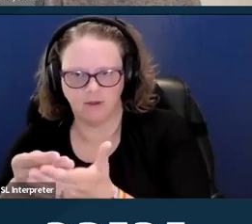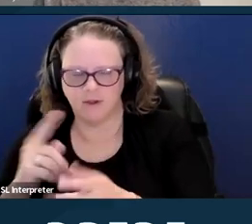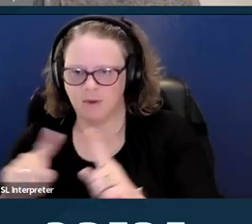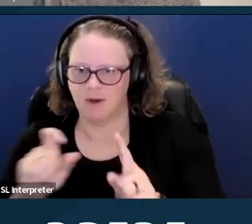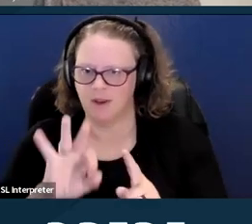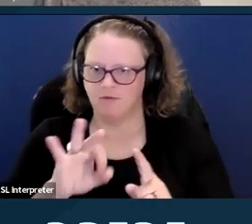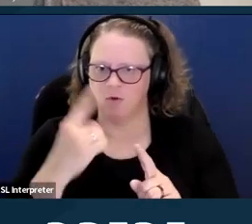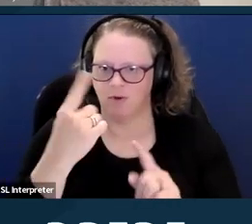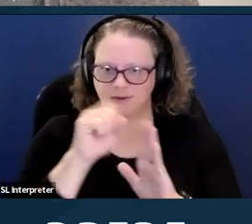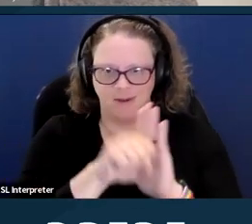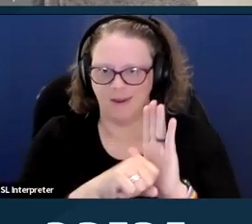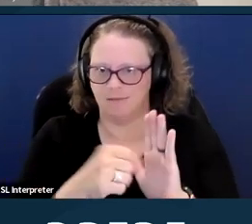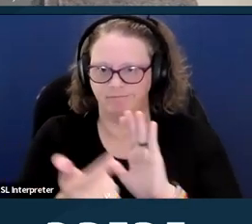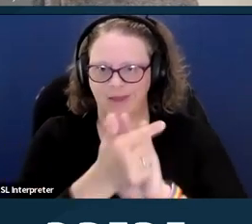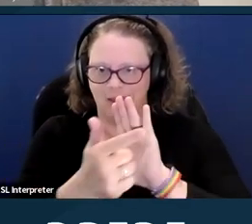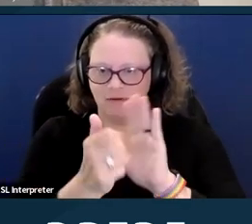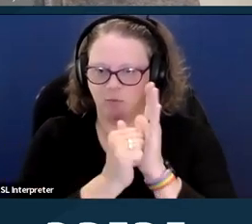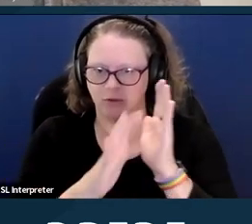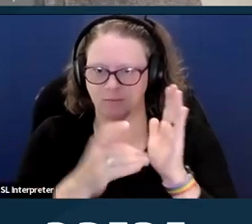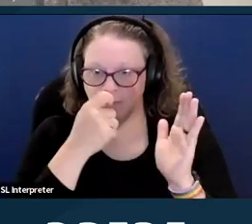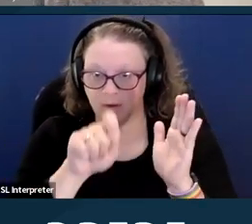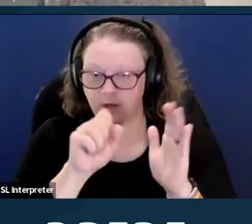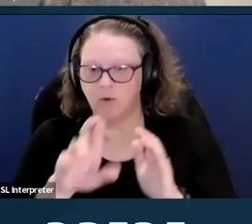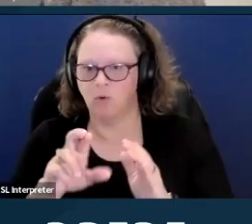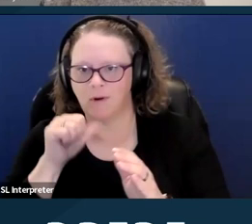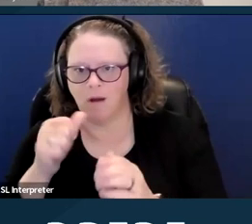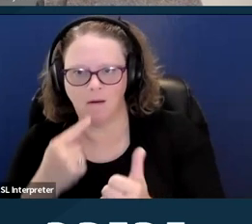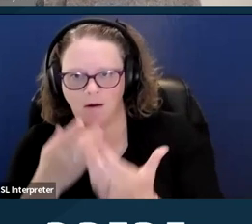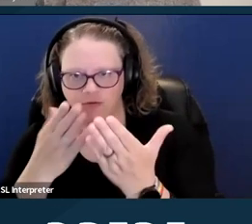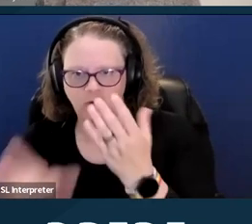people can have no insurance coverage for abortion care,